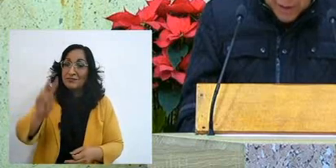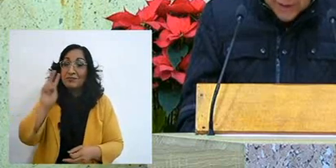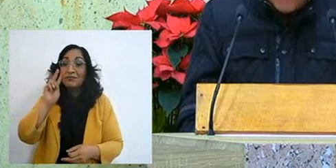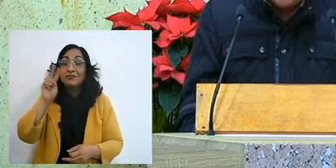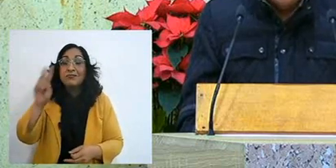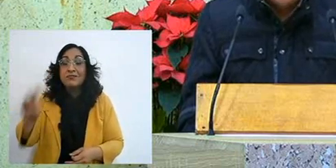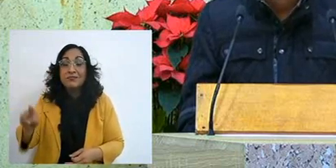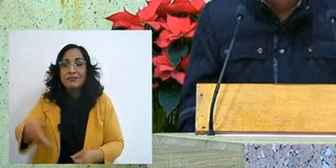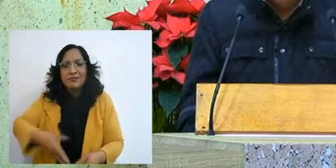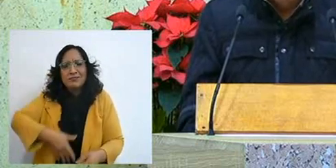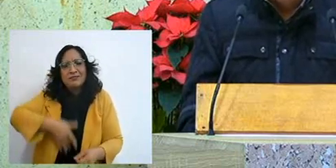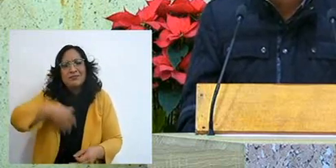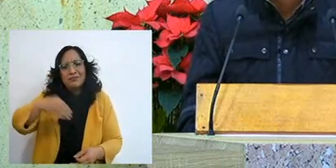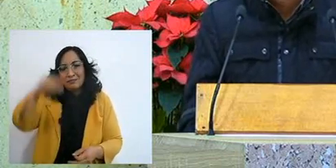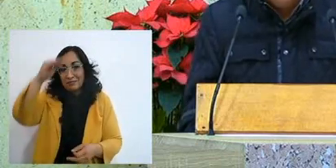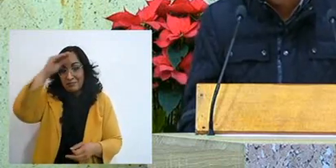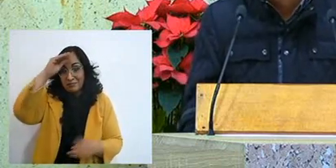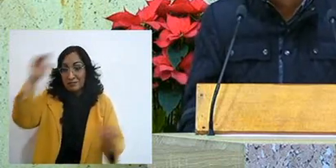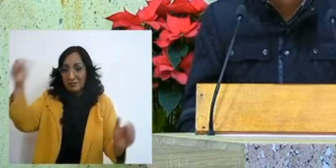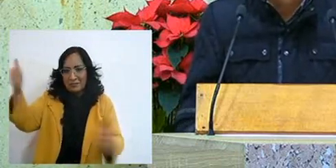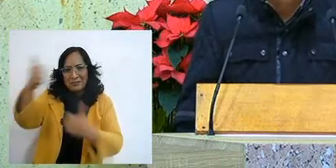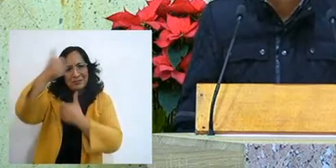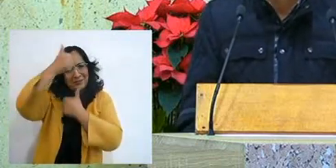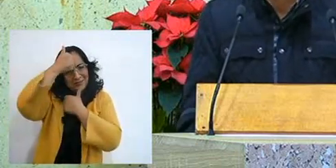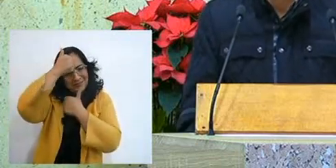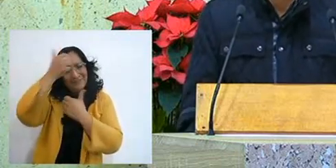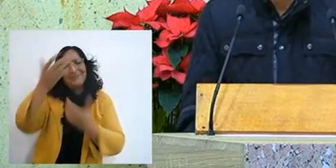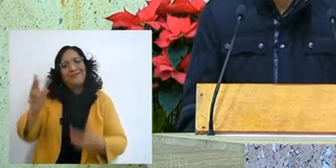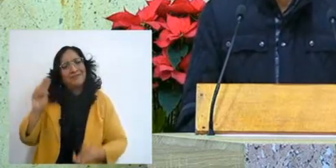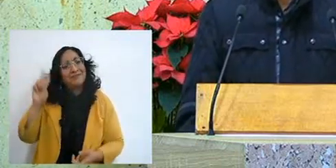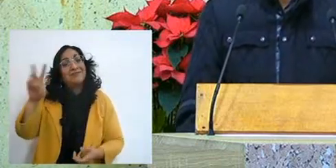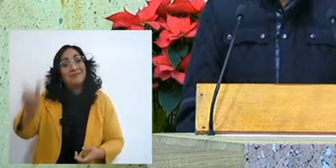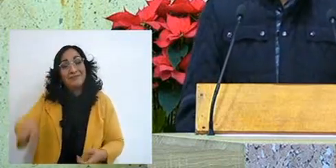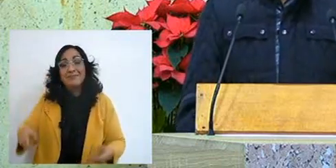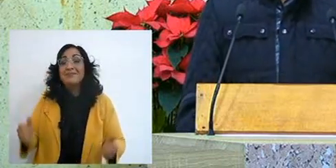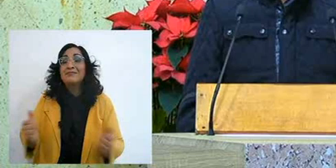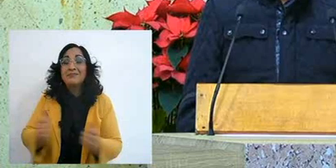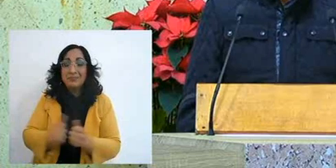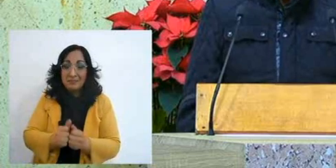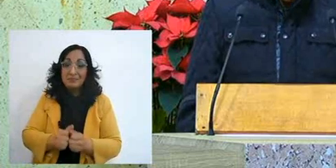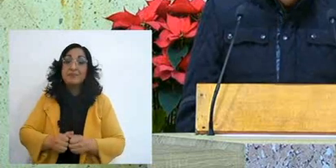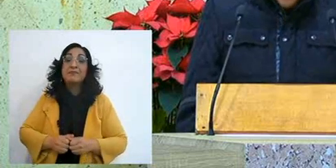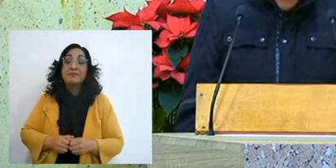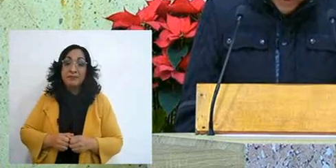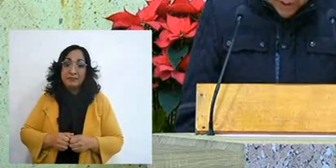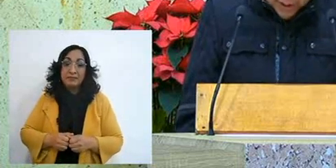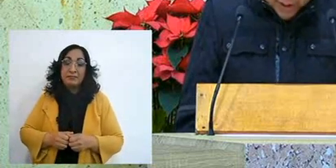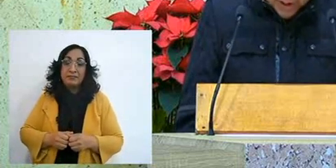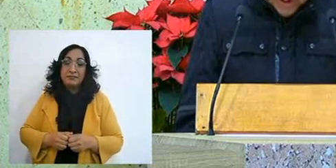and you also see a genuine repentance as at the time I had it,